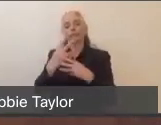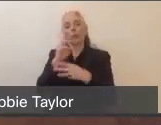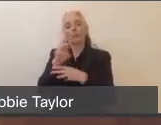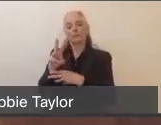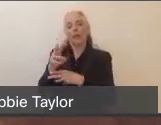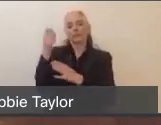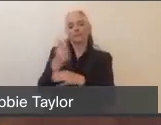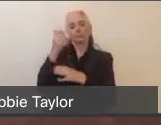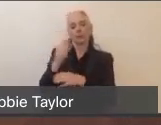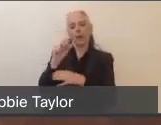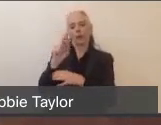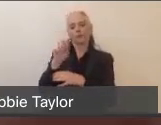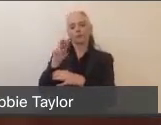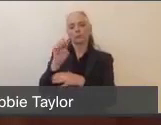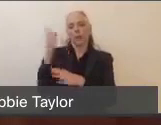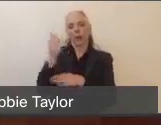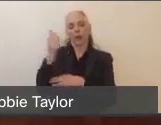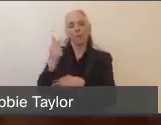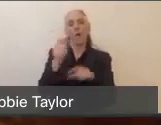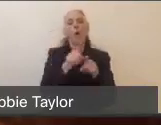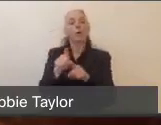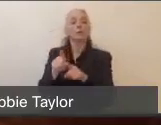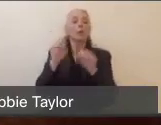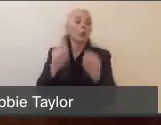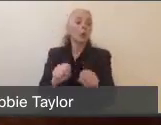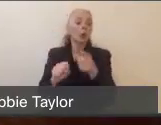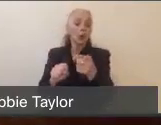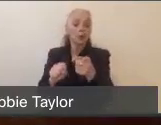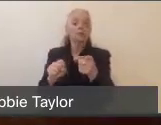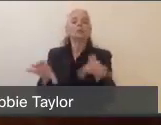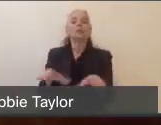or we have, new today, an opportunity to receive those updates by text.